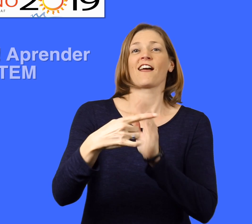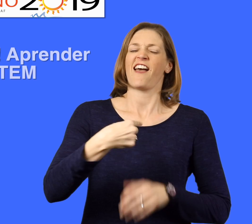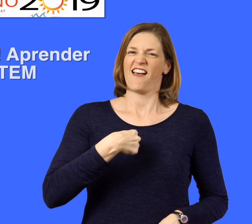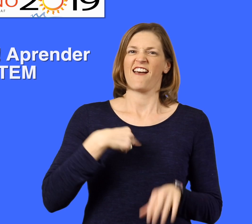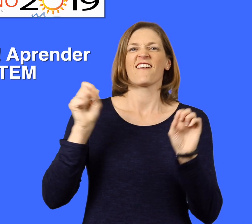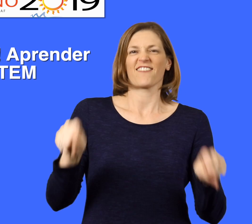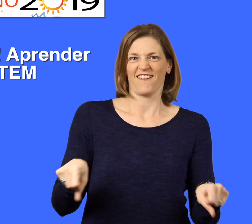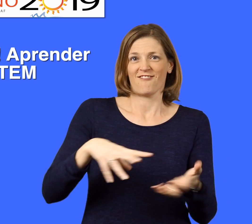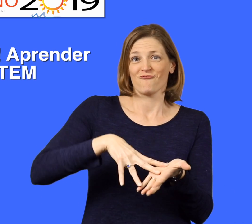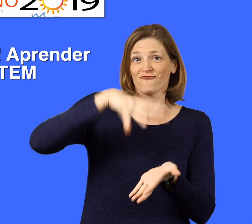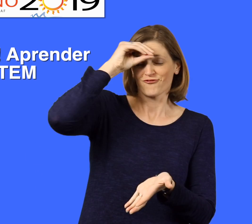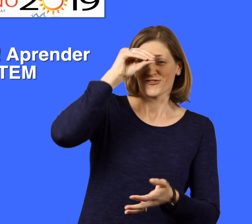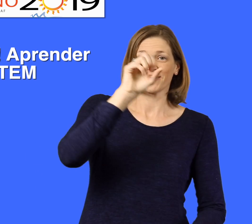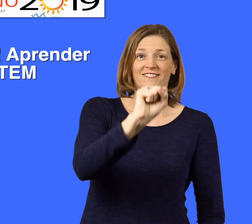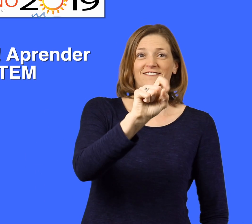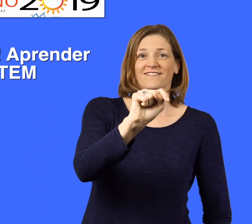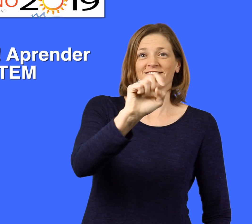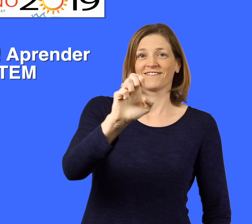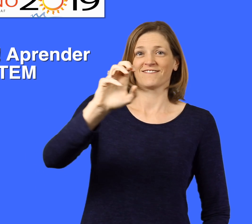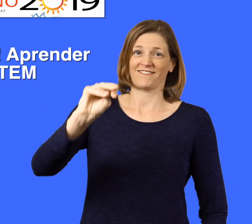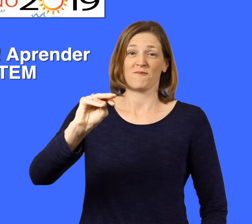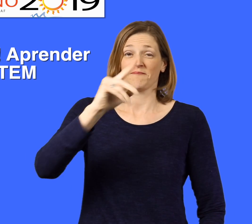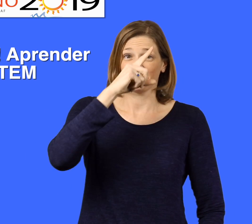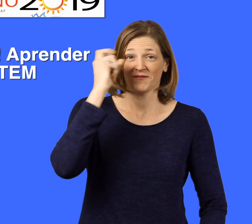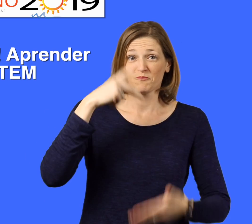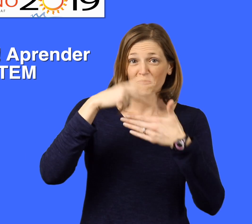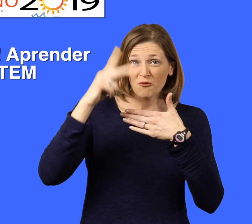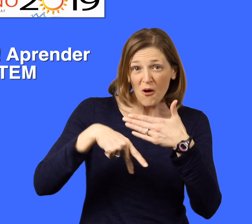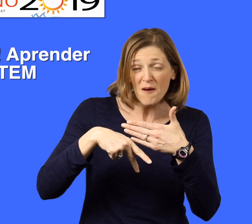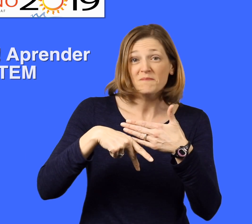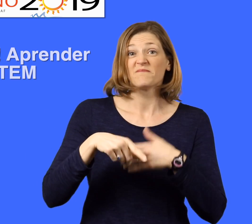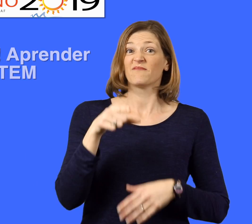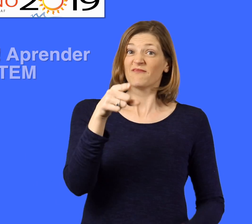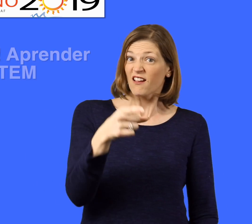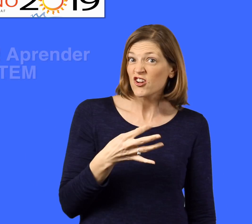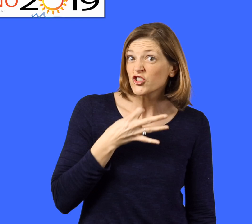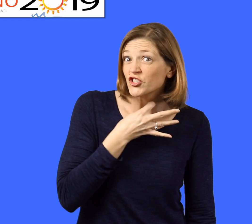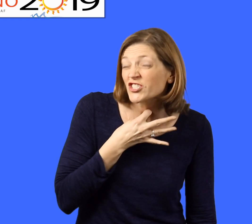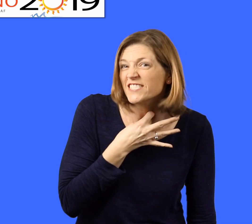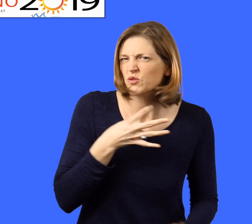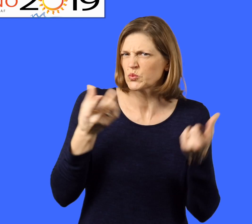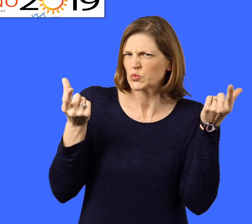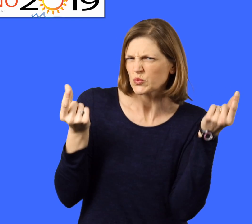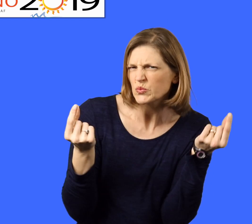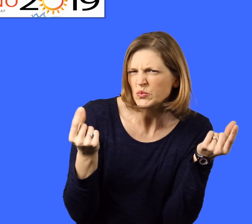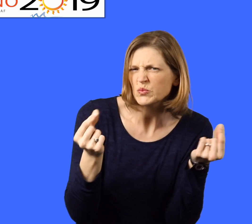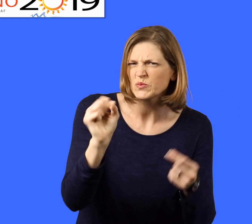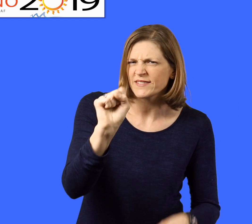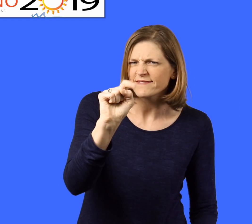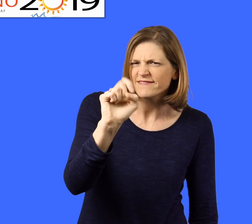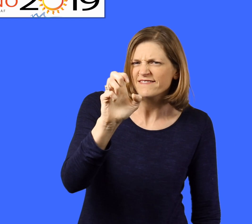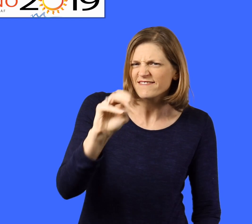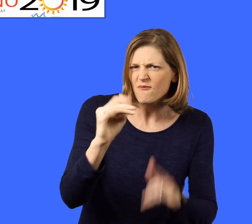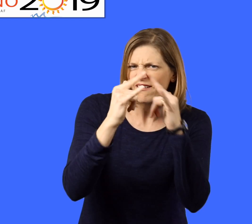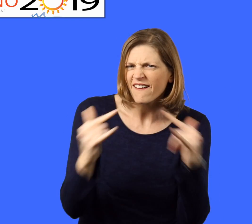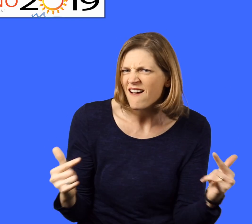I Can! Learn STEM summer program. Are you curious about what you will do at